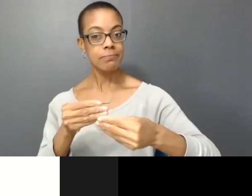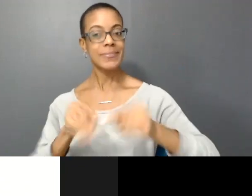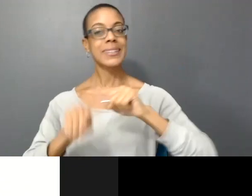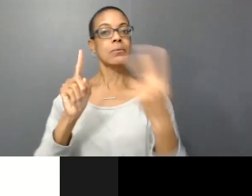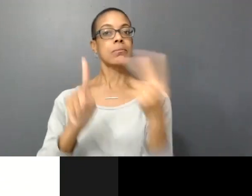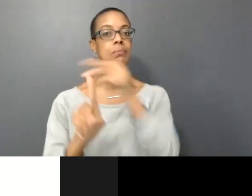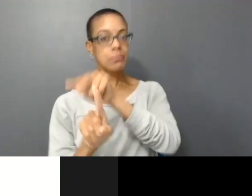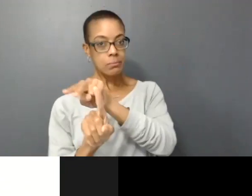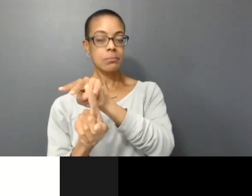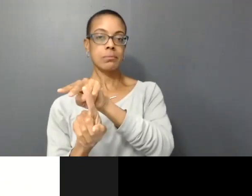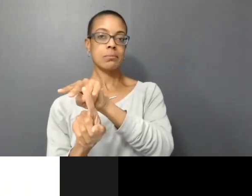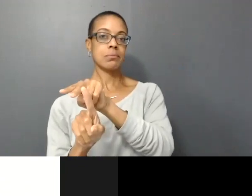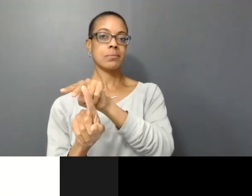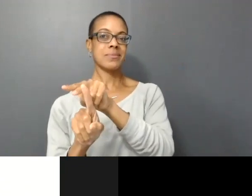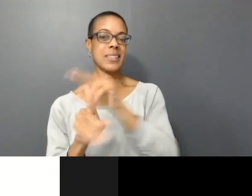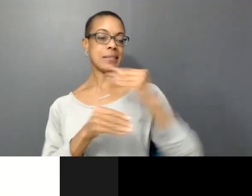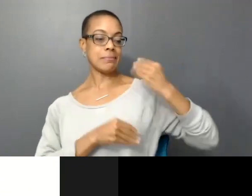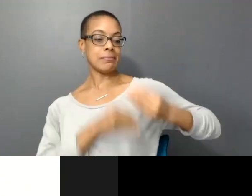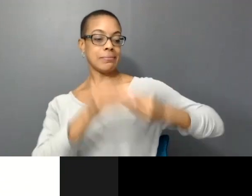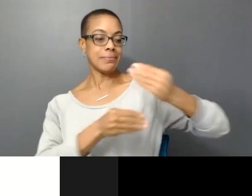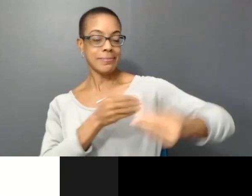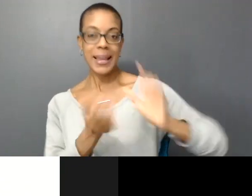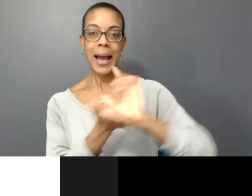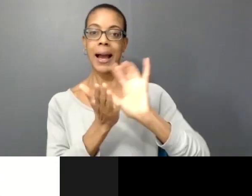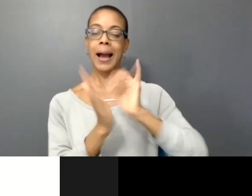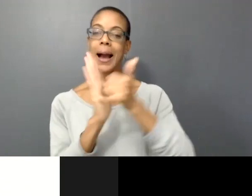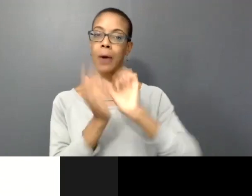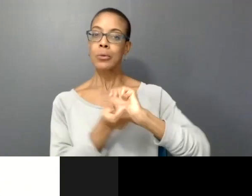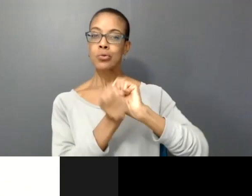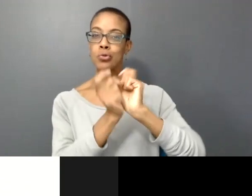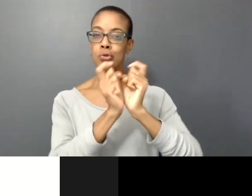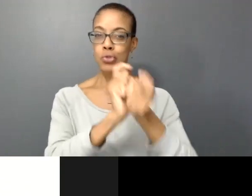around different generations and to the now. And how do we open this kind of dialogue to